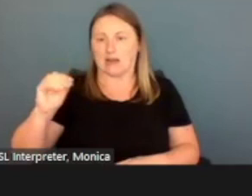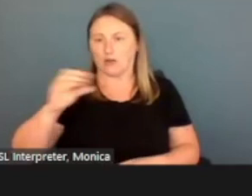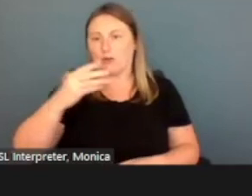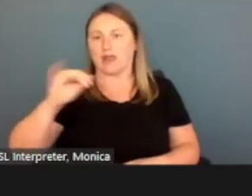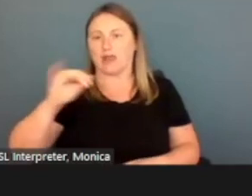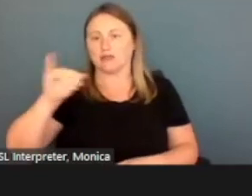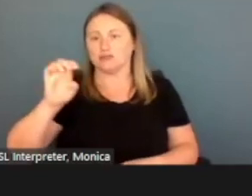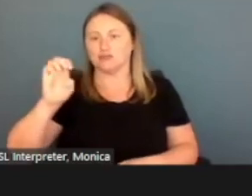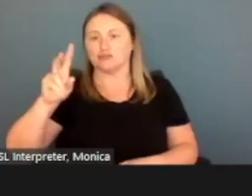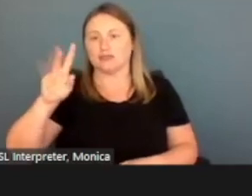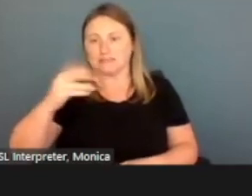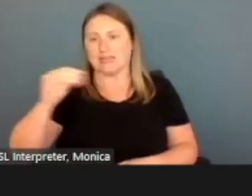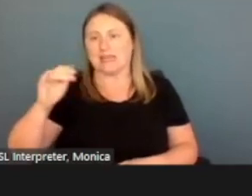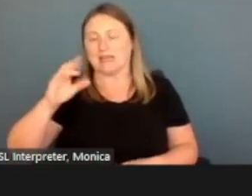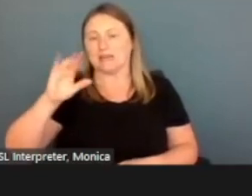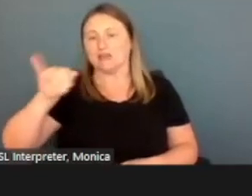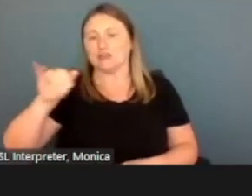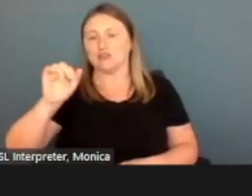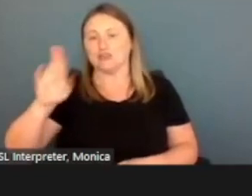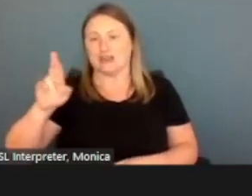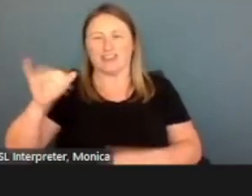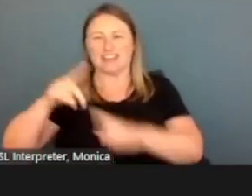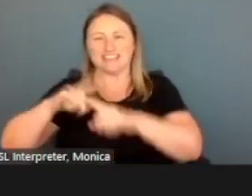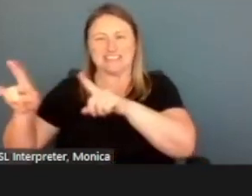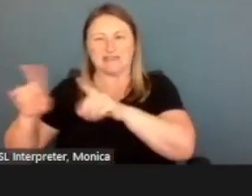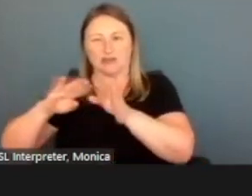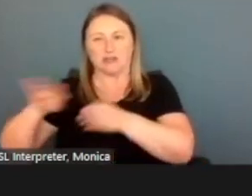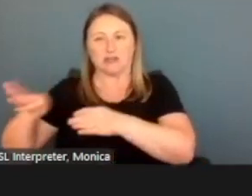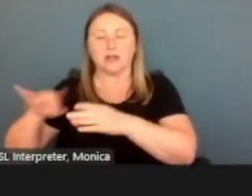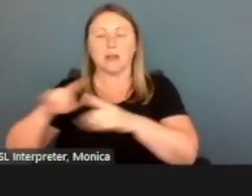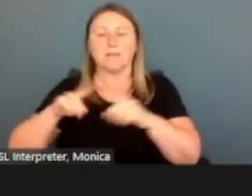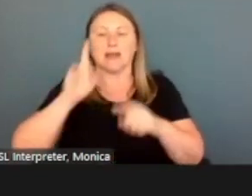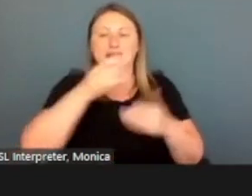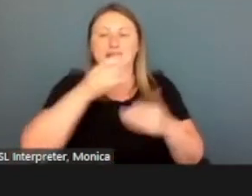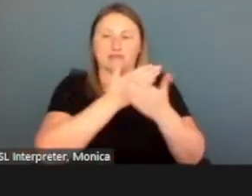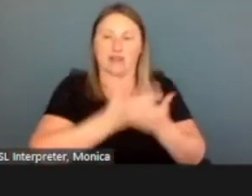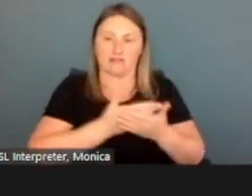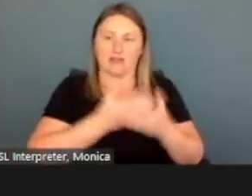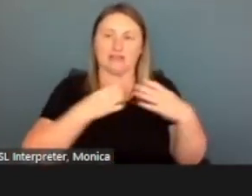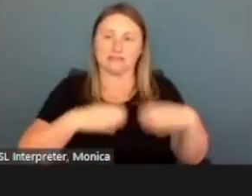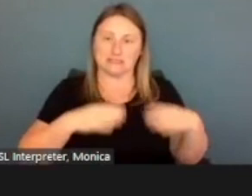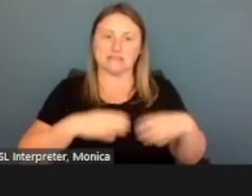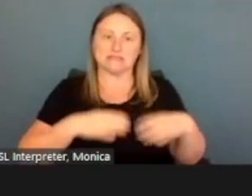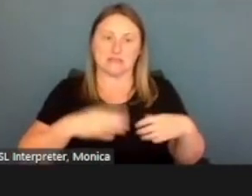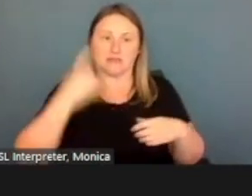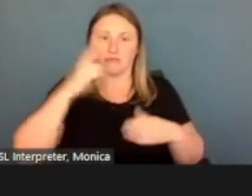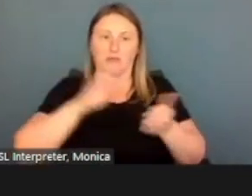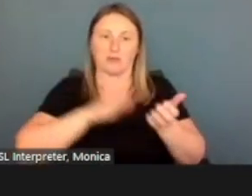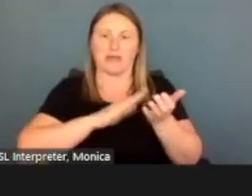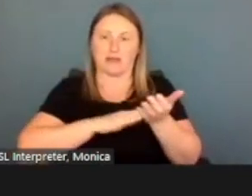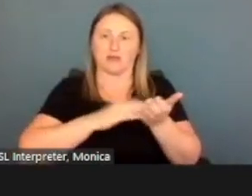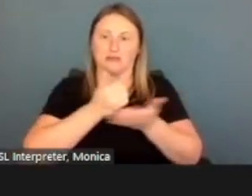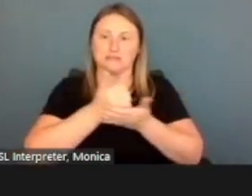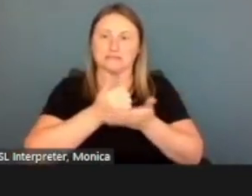And Jennifer, it's a different case. But I need to verify citizenship. For medical assistance, I need to verify it for Bo